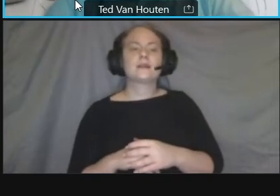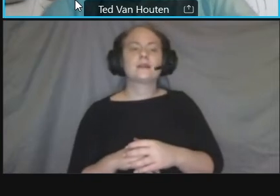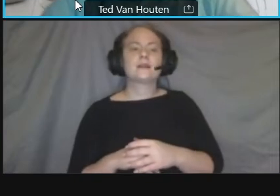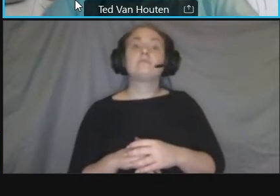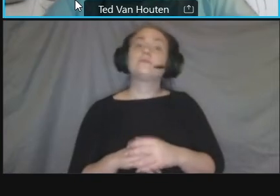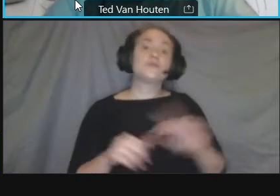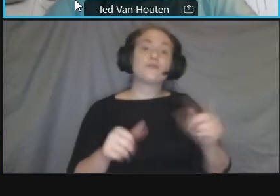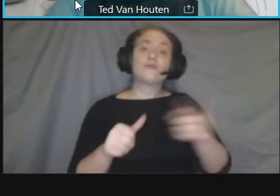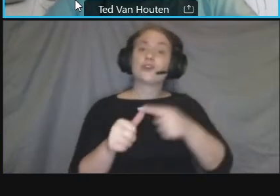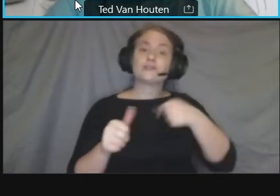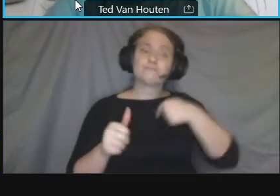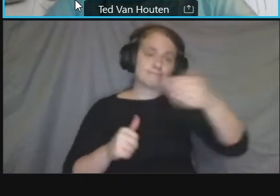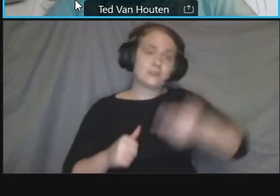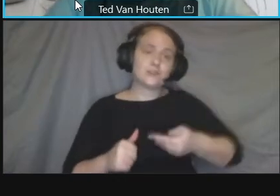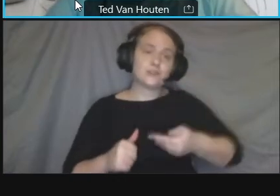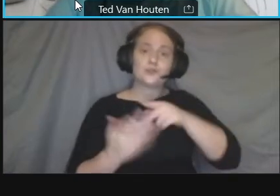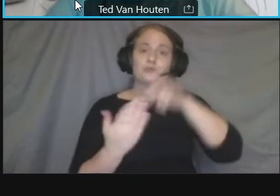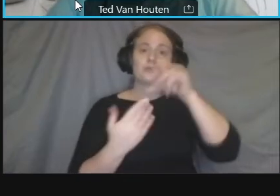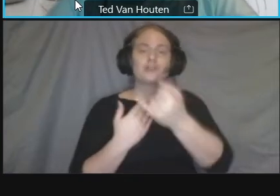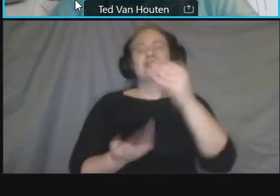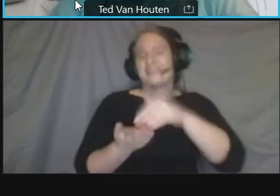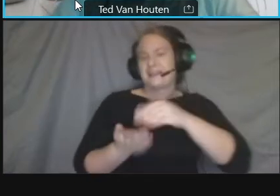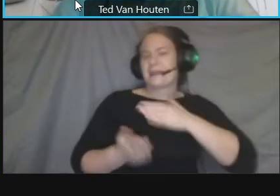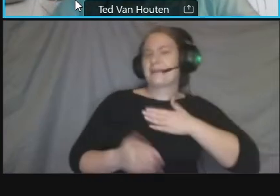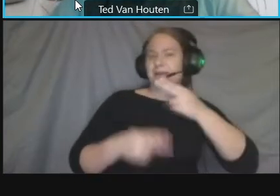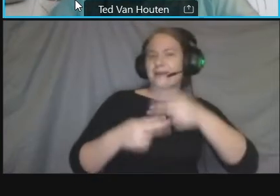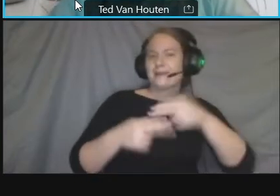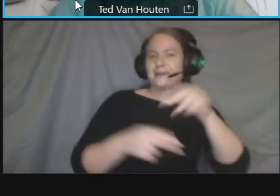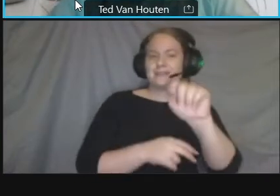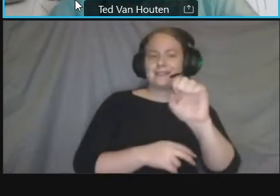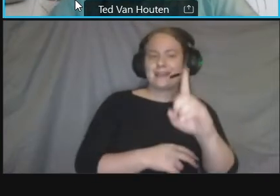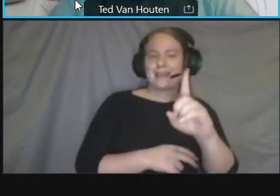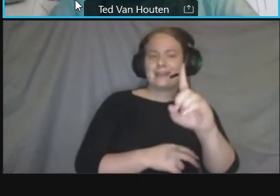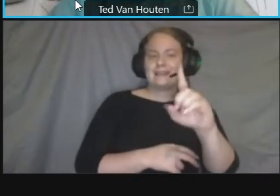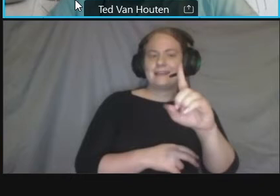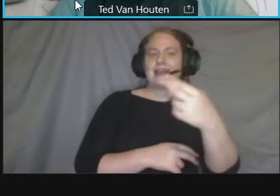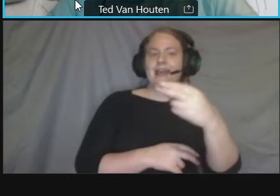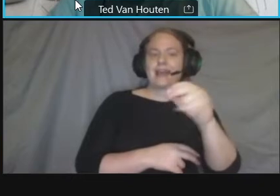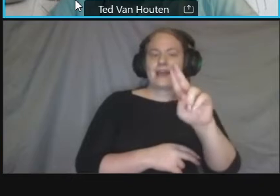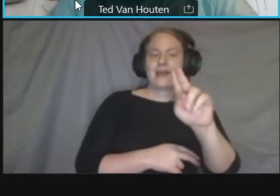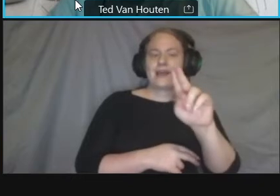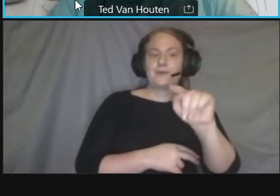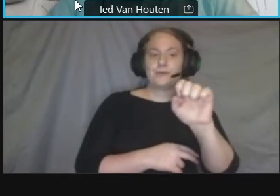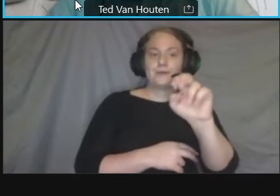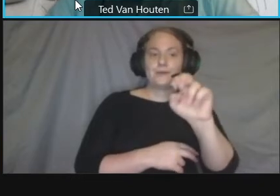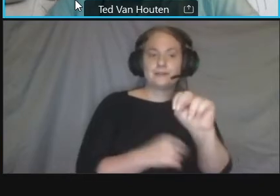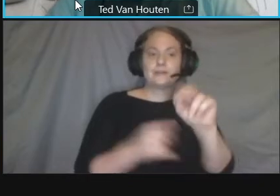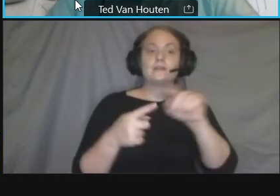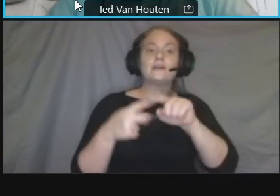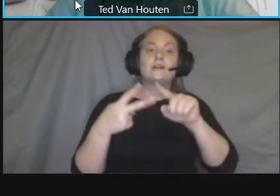name is ted van houden joining me on the project team are jamie ernst and my manager ed stolwoff